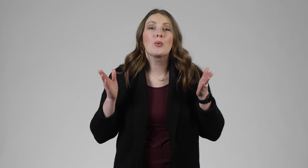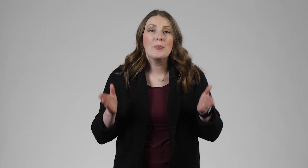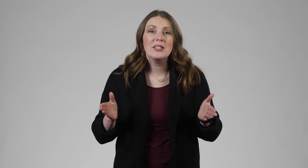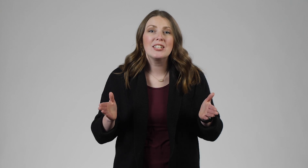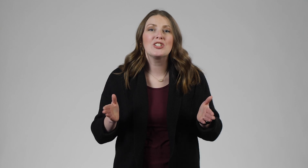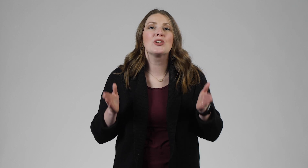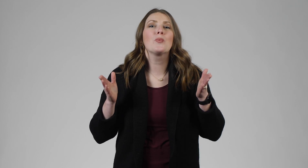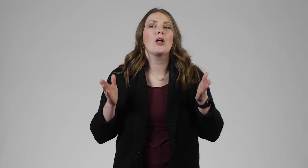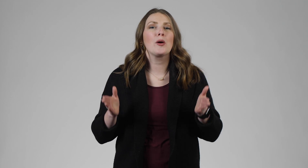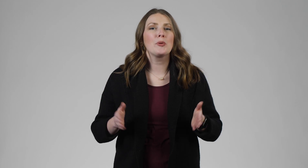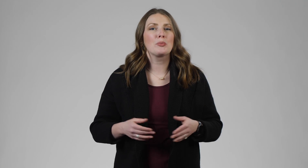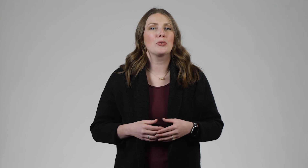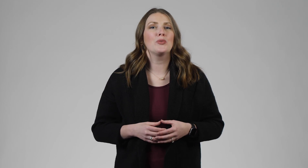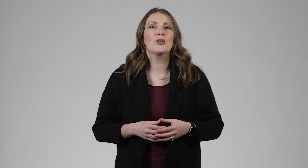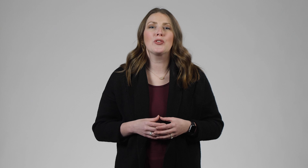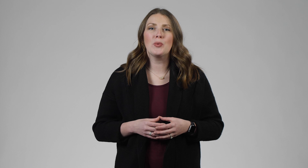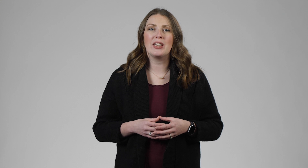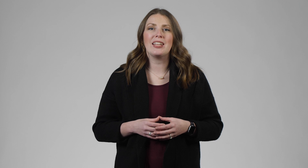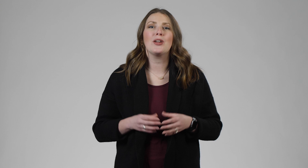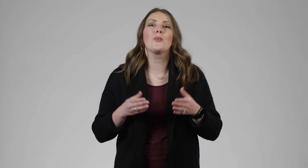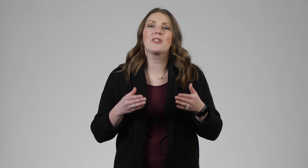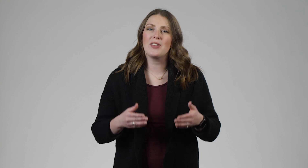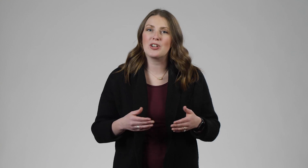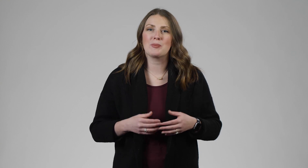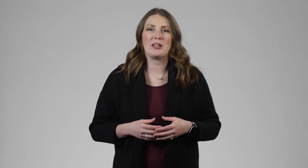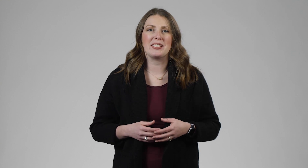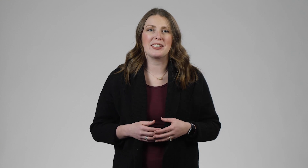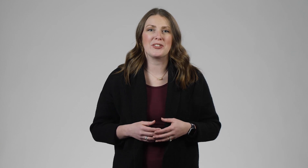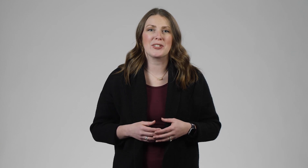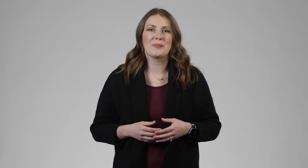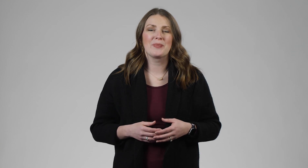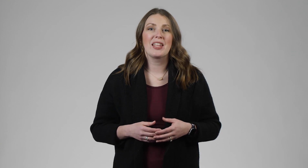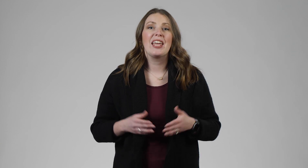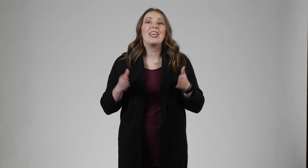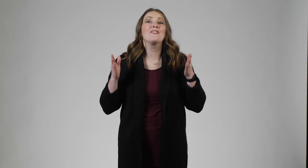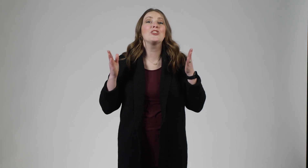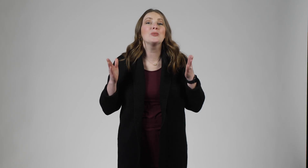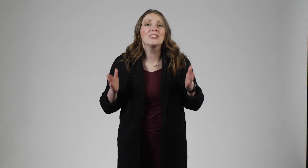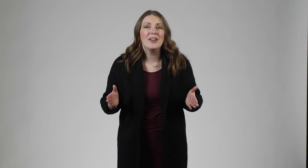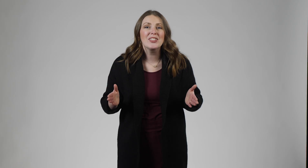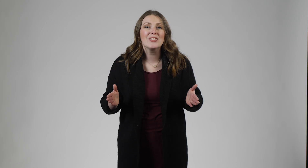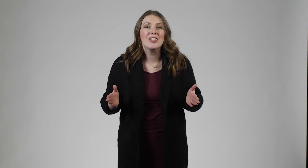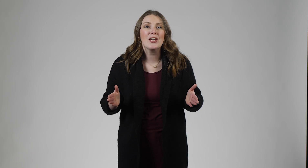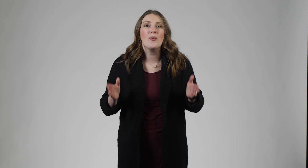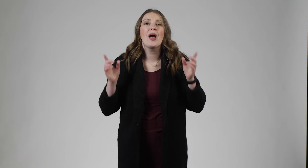Repetition will help improve your fluidity with fingerspelling skills. If you love this video